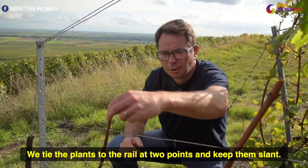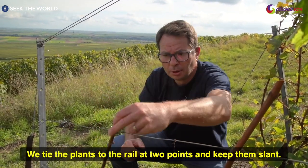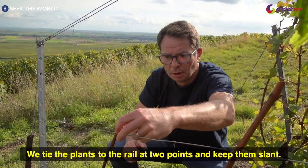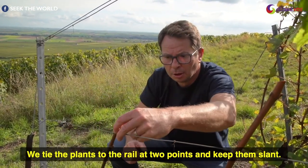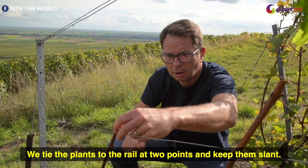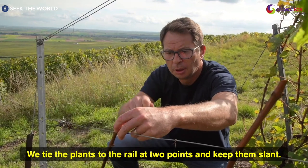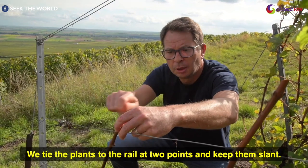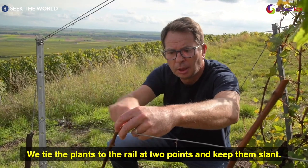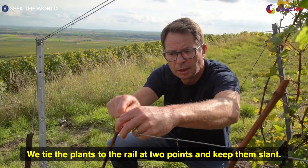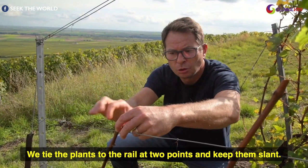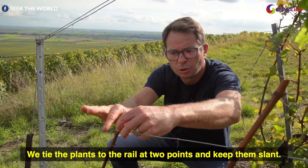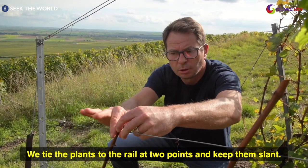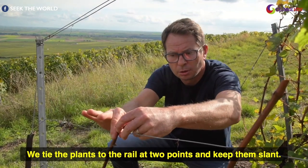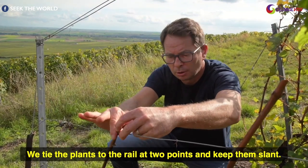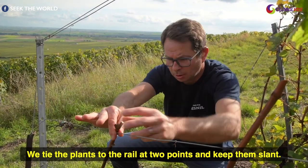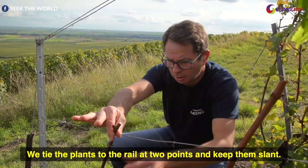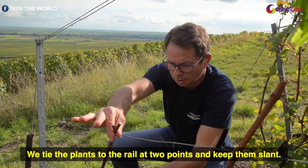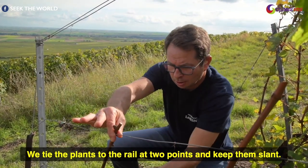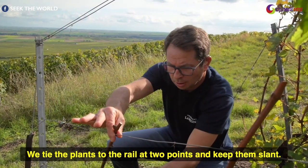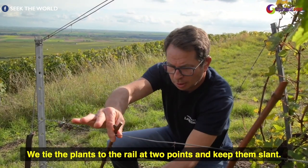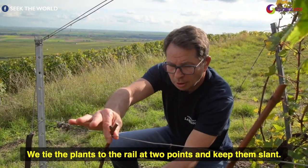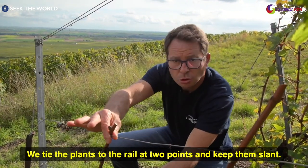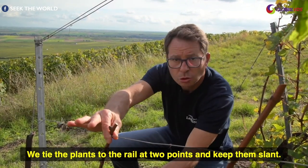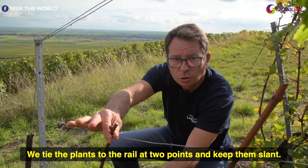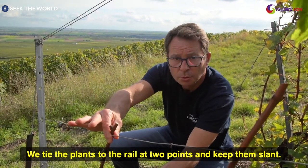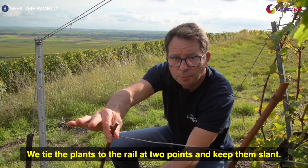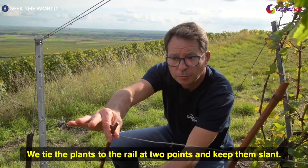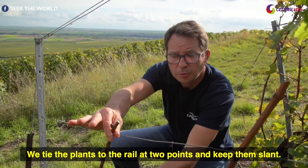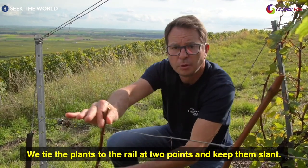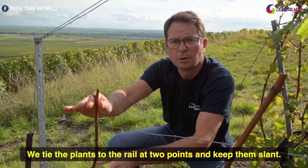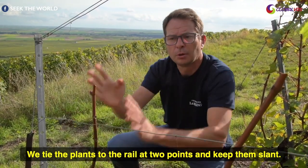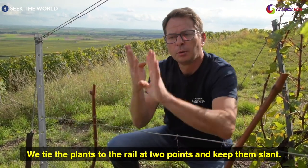we tie the plants to the rail at two points and keep them slant